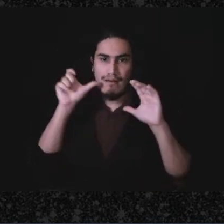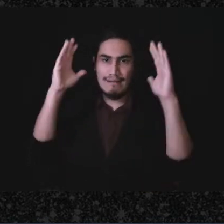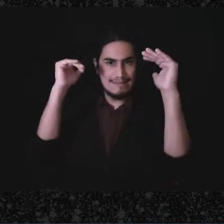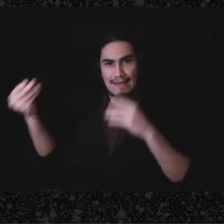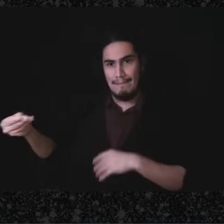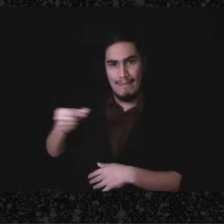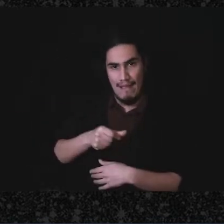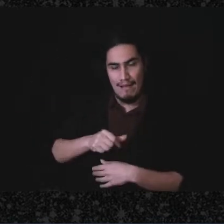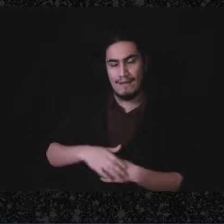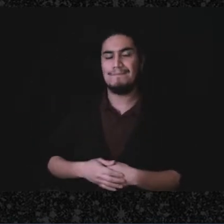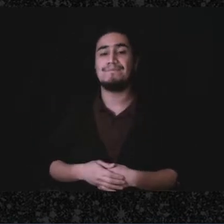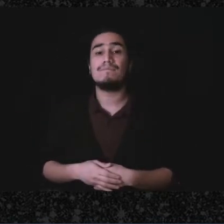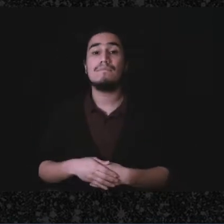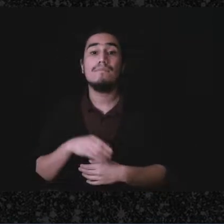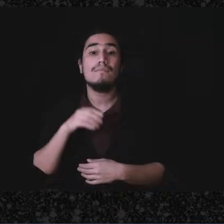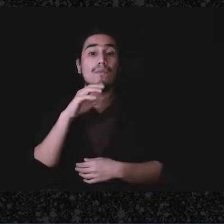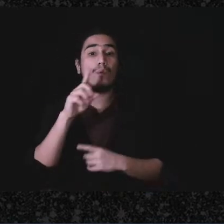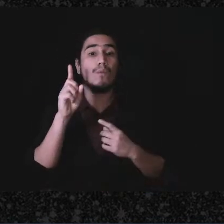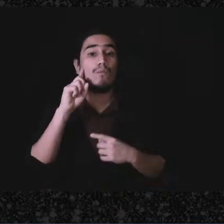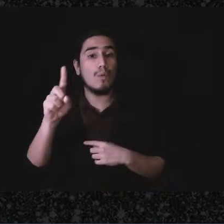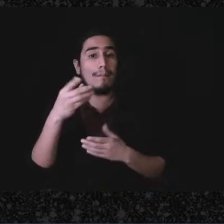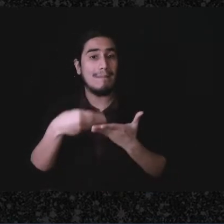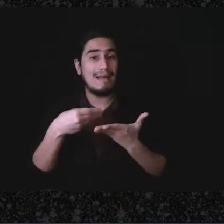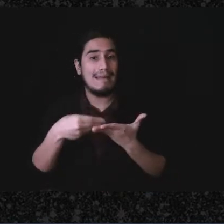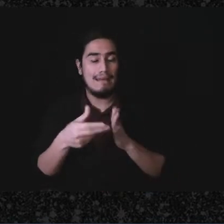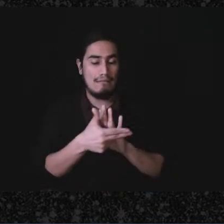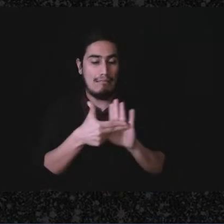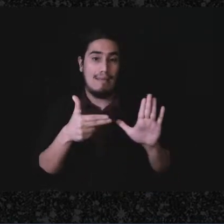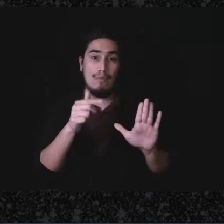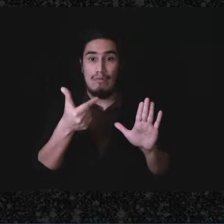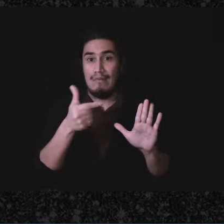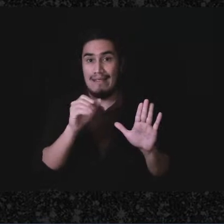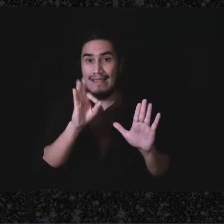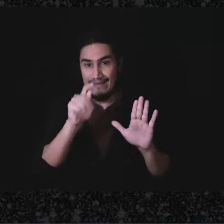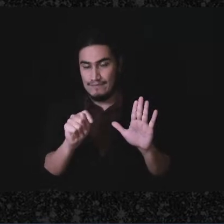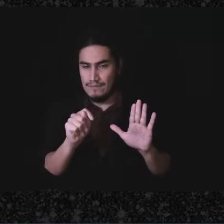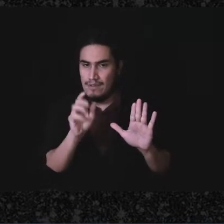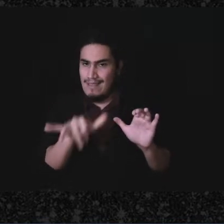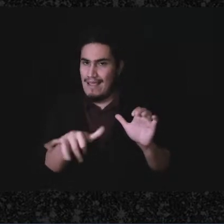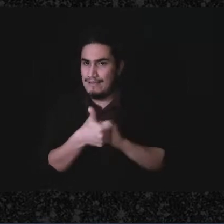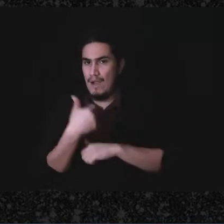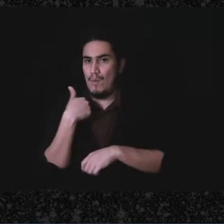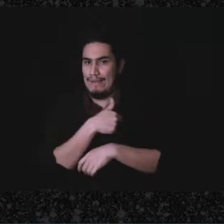may affect that money being classified as a gift , or not being classified as a gift?